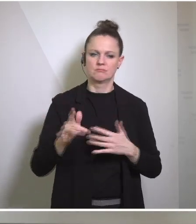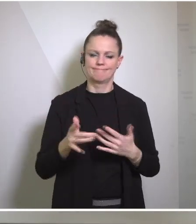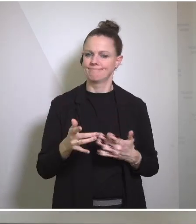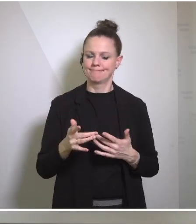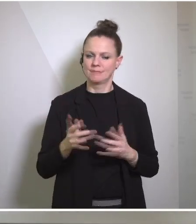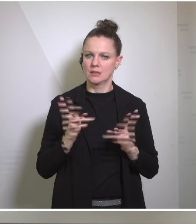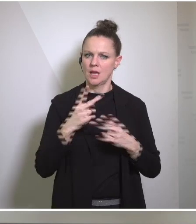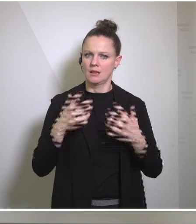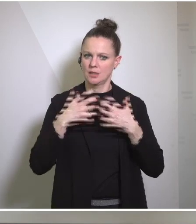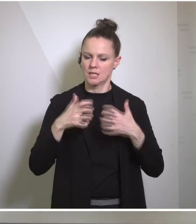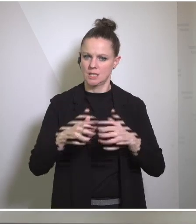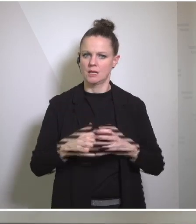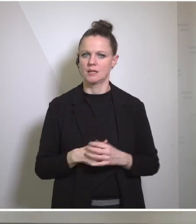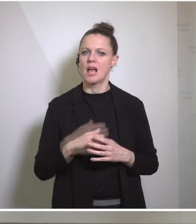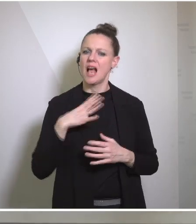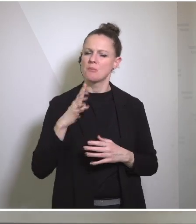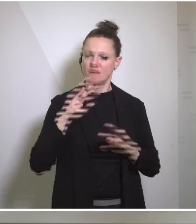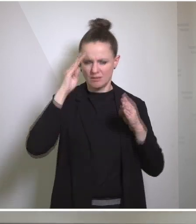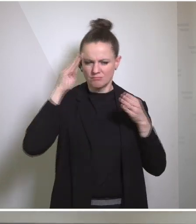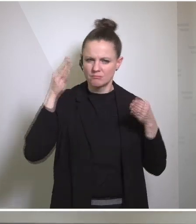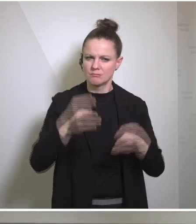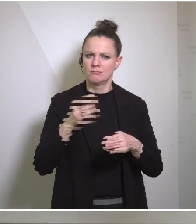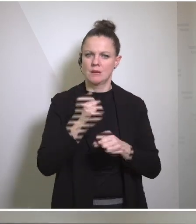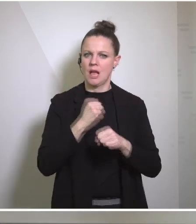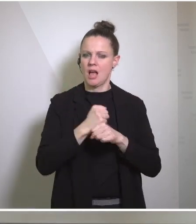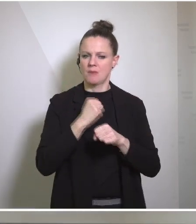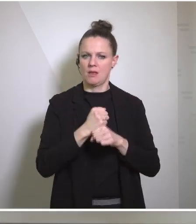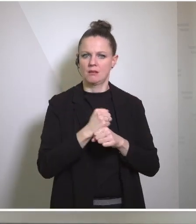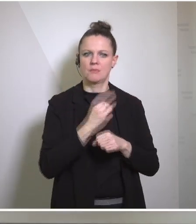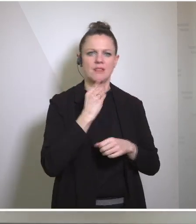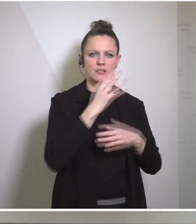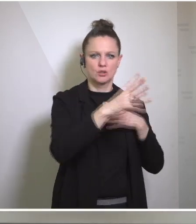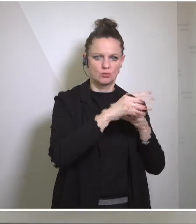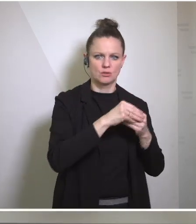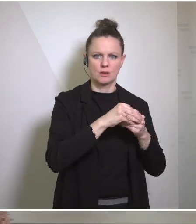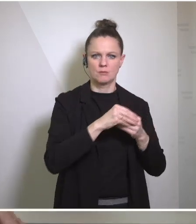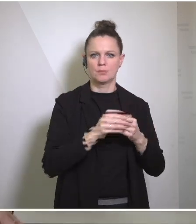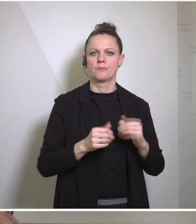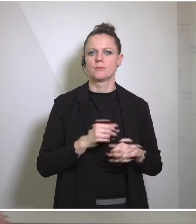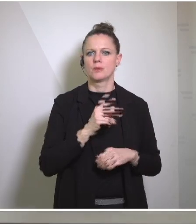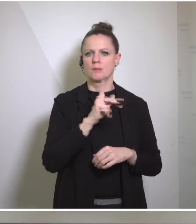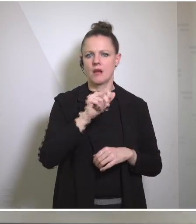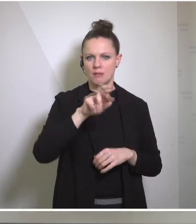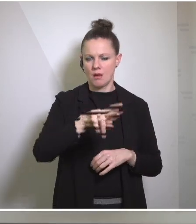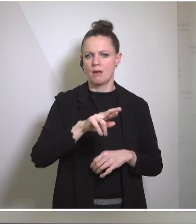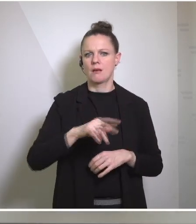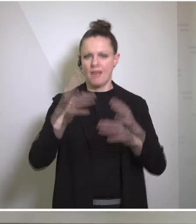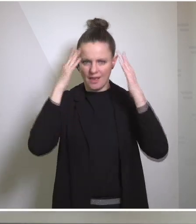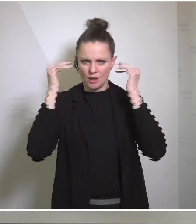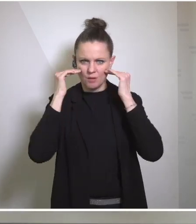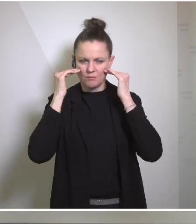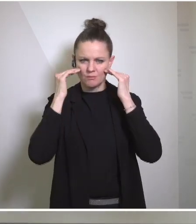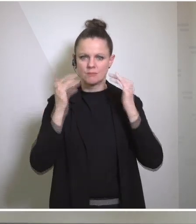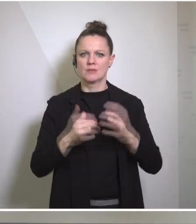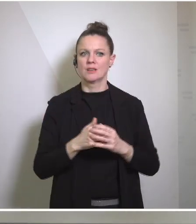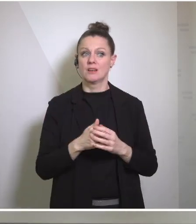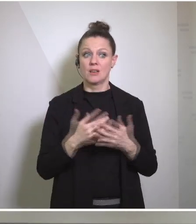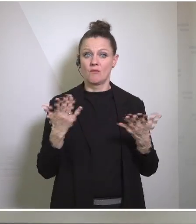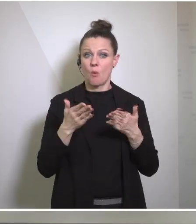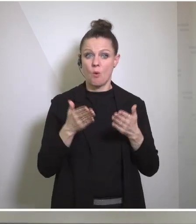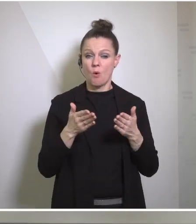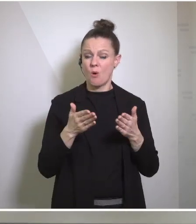working intensively with Israel, with Katar, with Egypt to bridge the remaining gaps and to try to